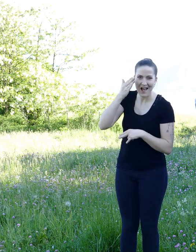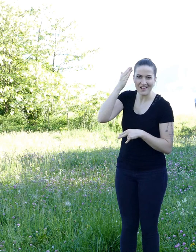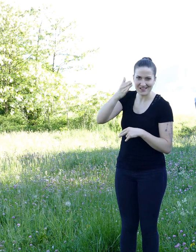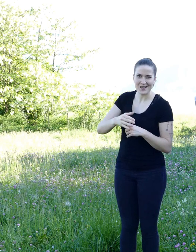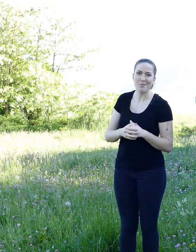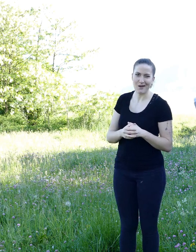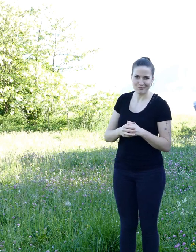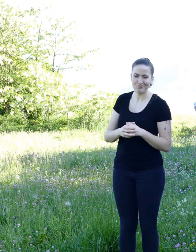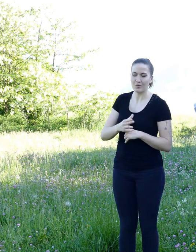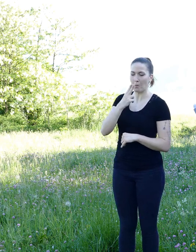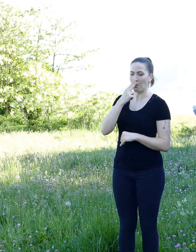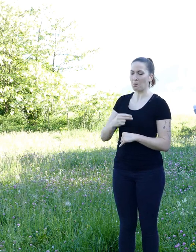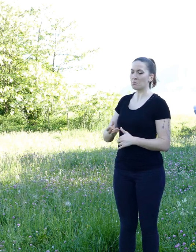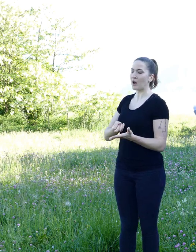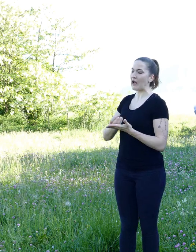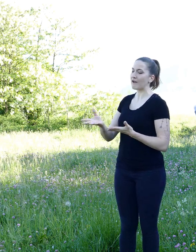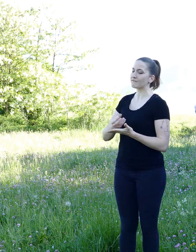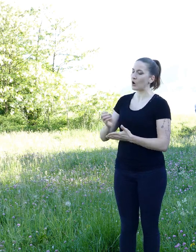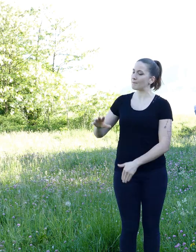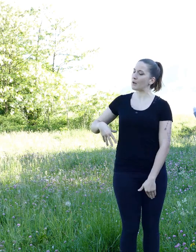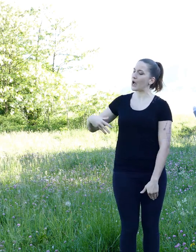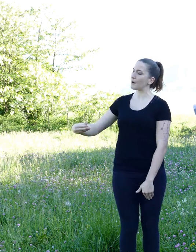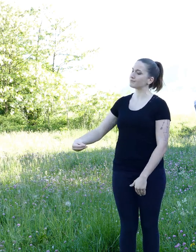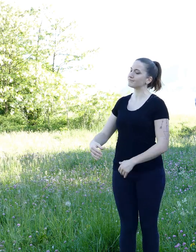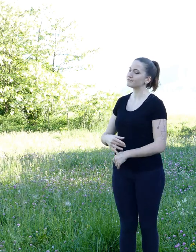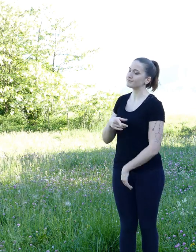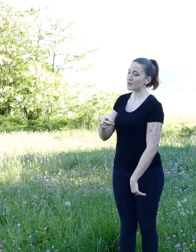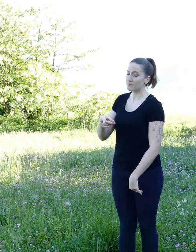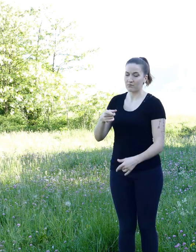George announced it to his friend. The squirrel was in shock,